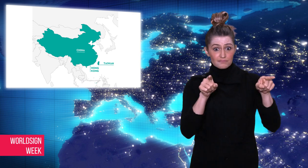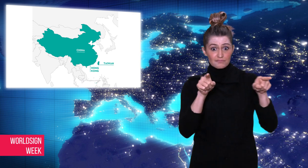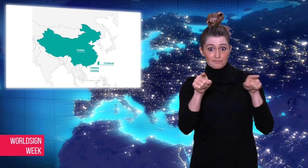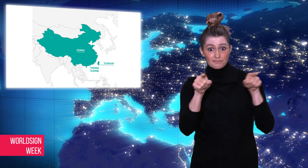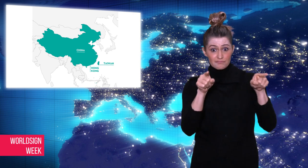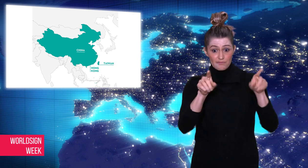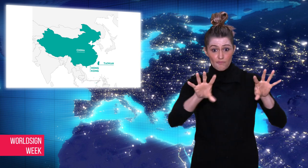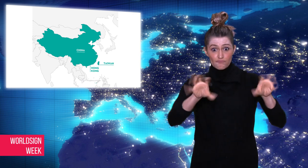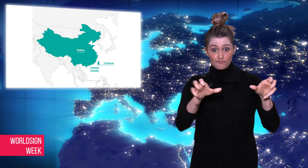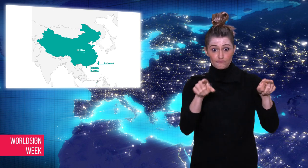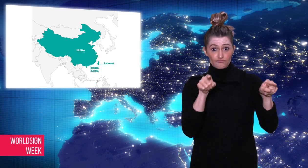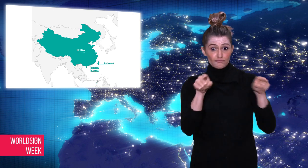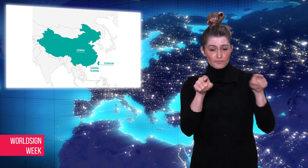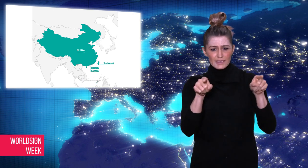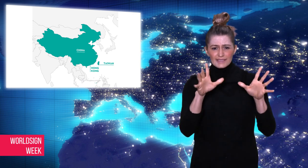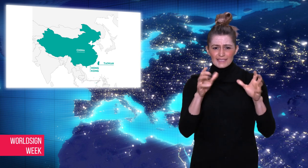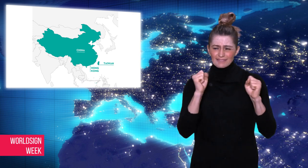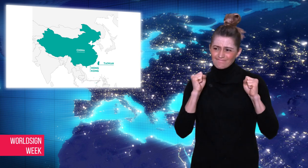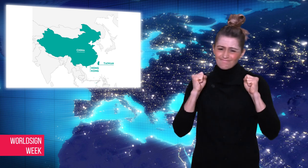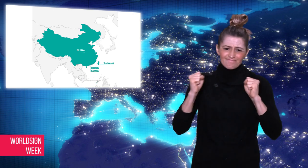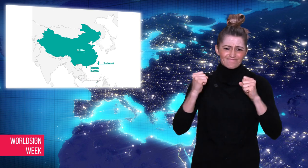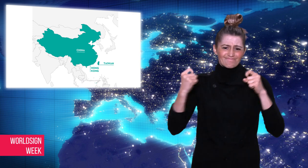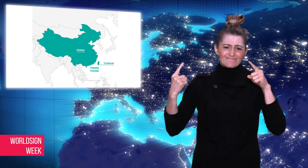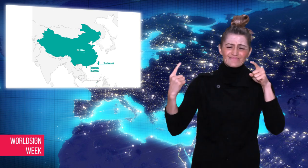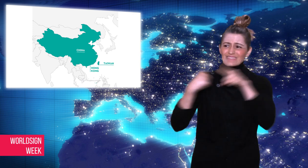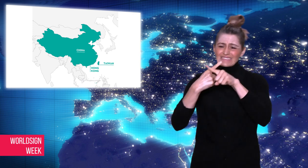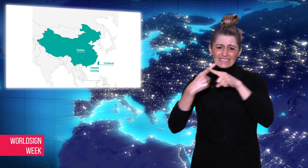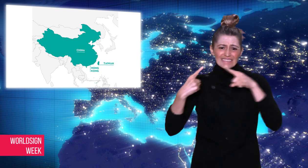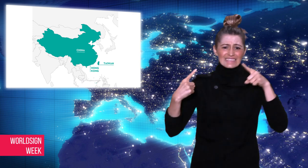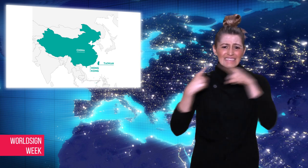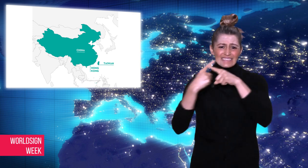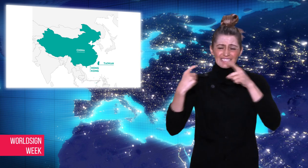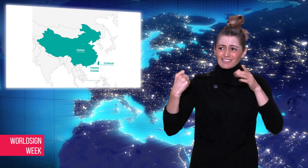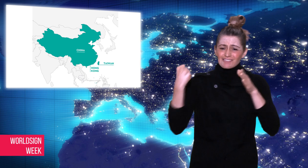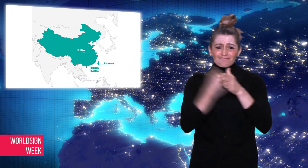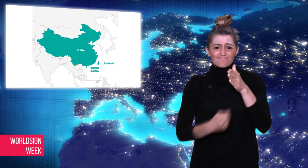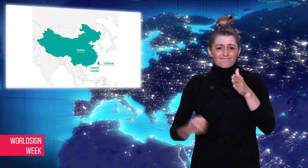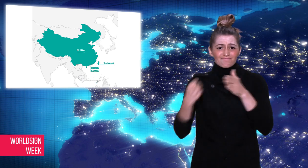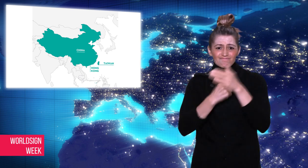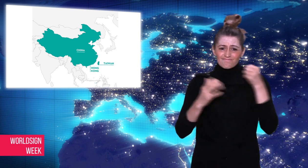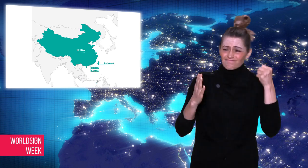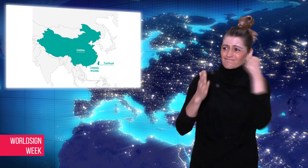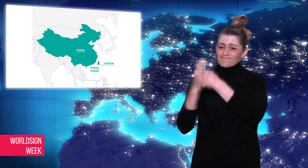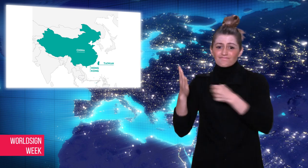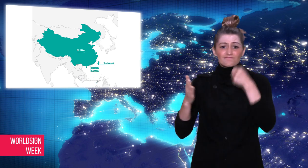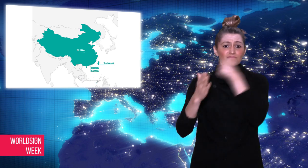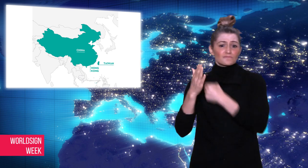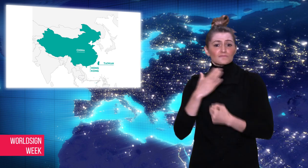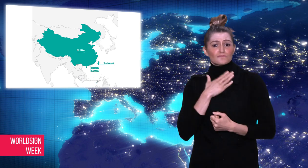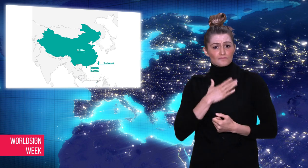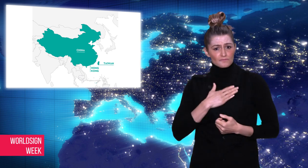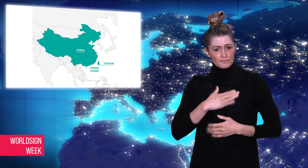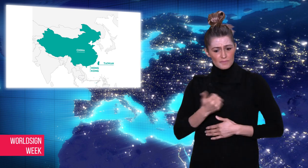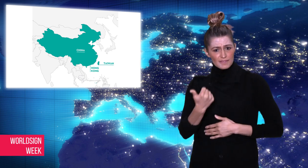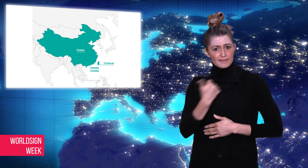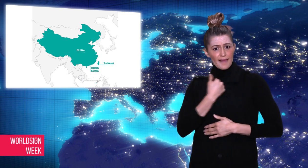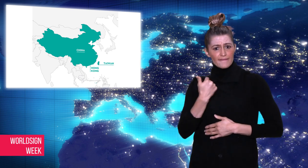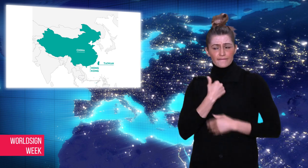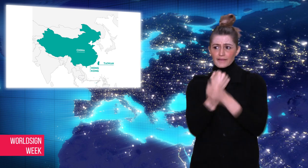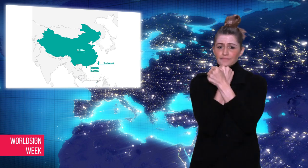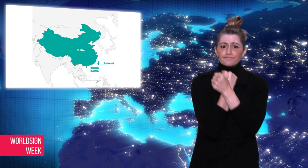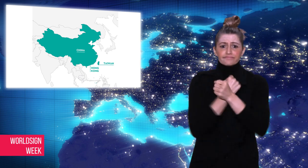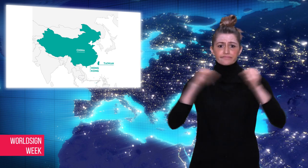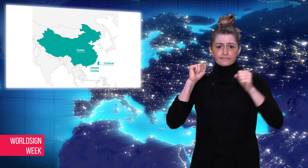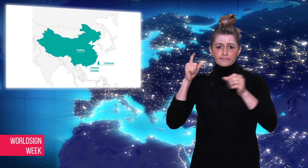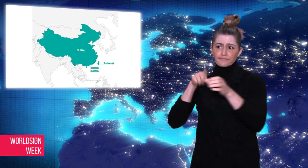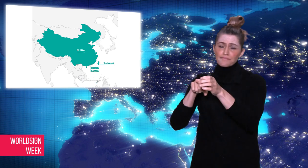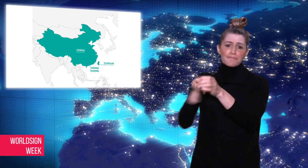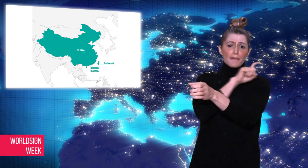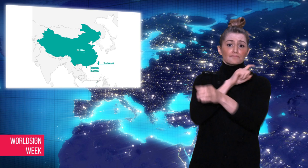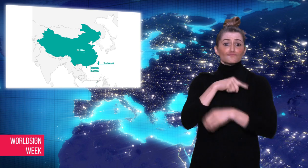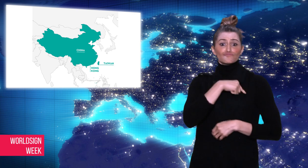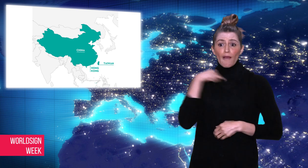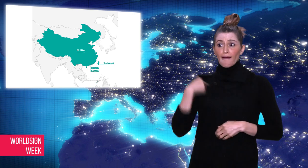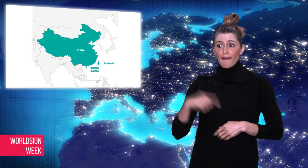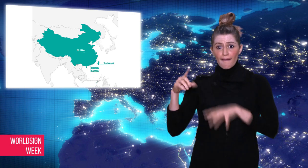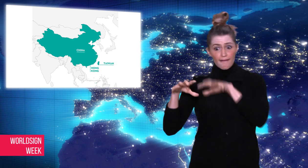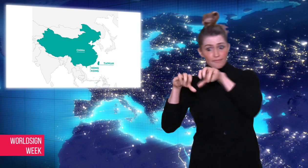well as Hong Kong, both of them who are fighting for